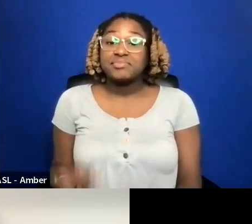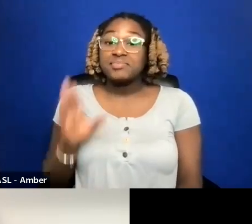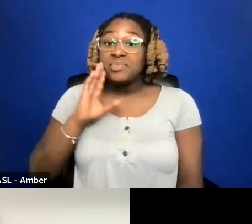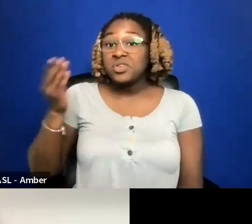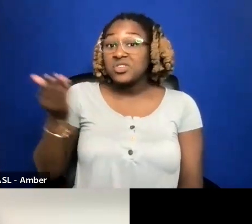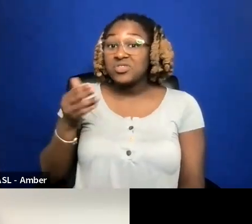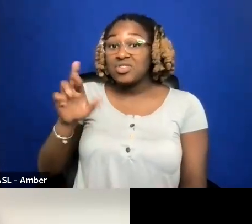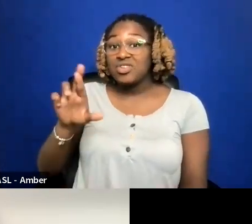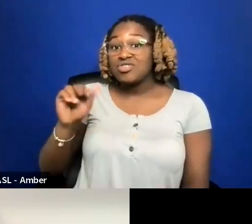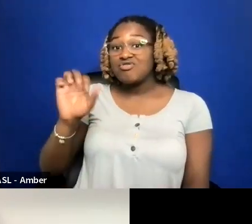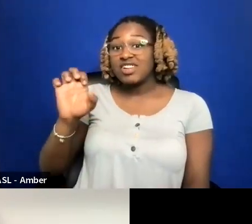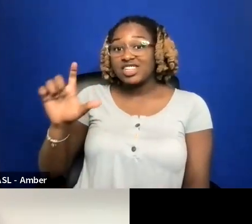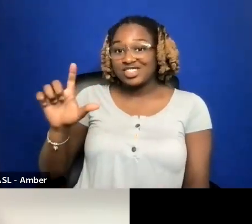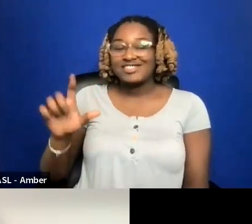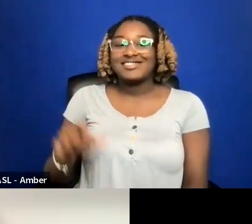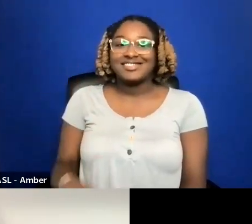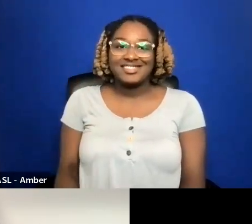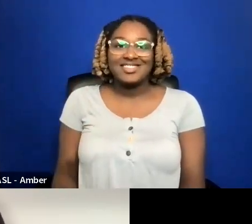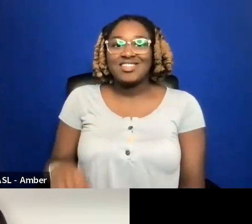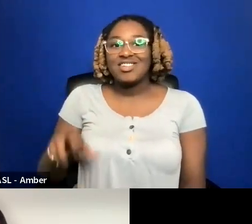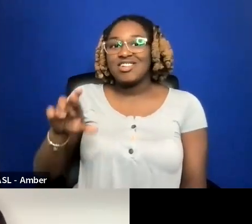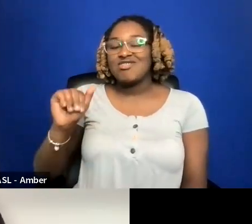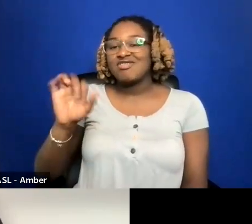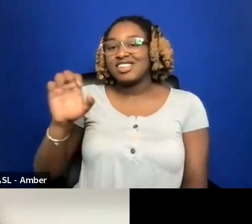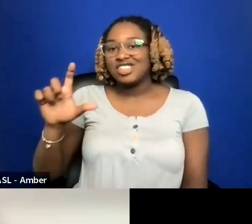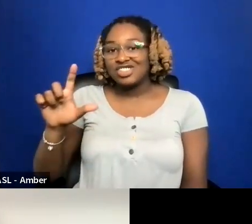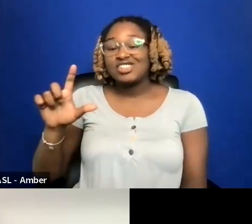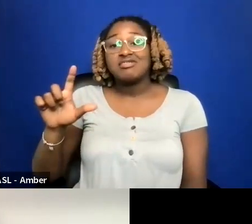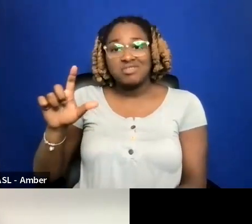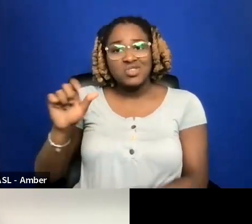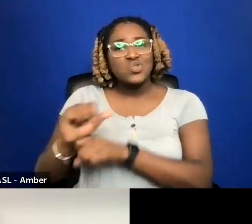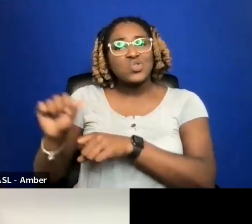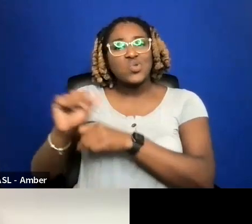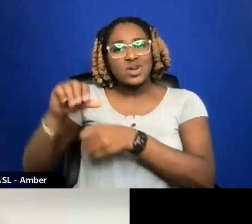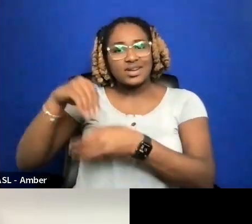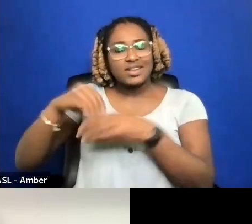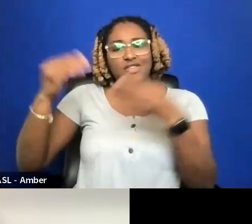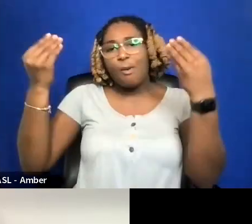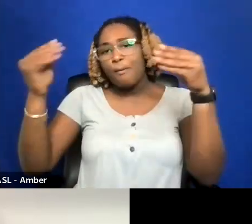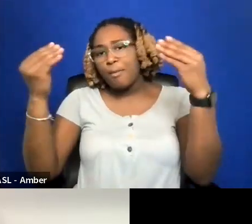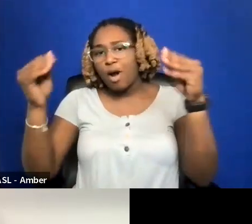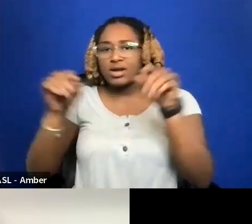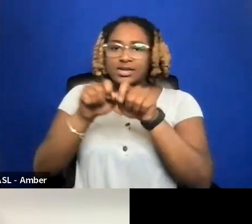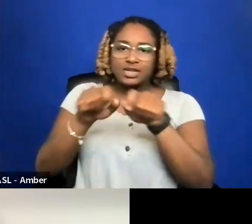RACHEL GORDON HAS WORKED IN THE MARKETING AND DISTRIBUTION OF DOCUMENTARY FILMS FOR TWO DECADES.